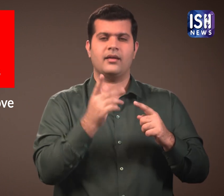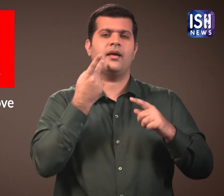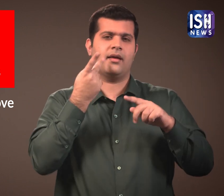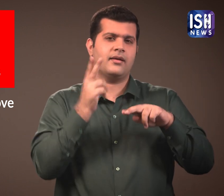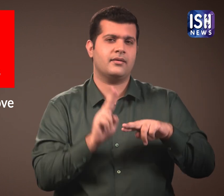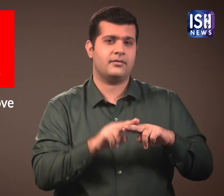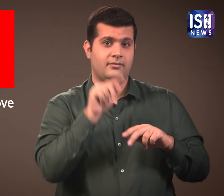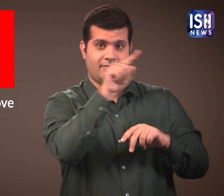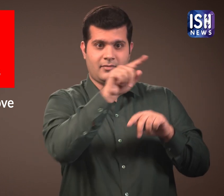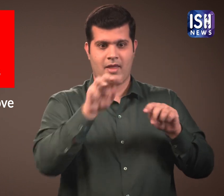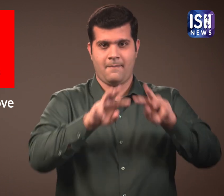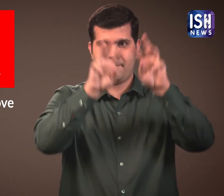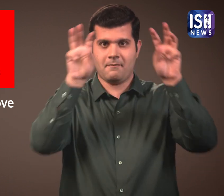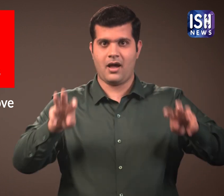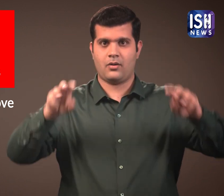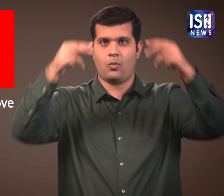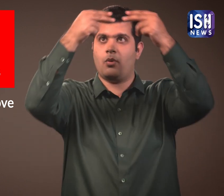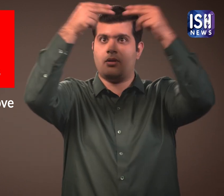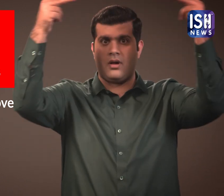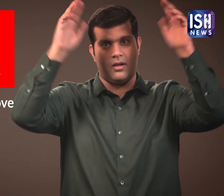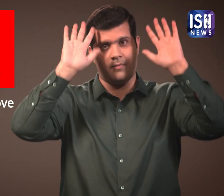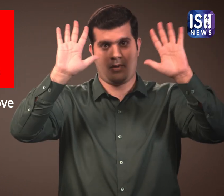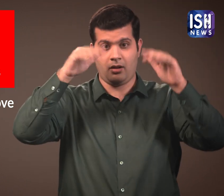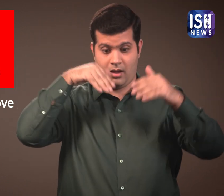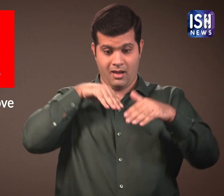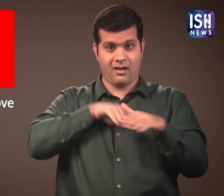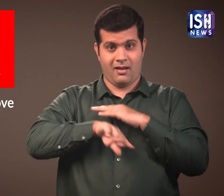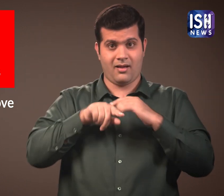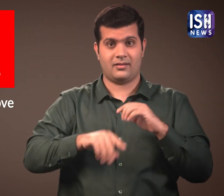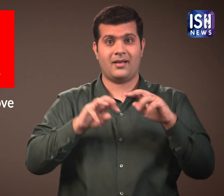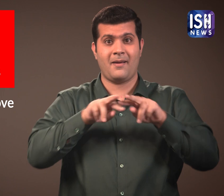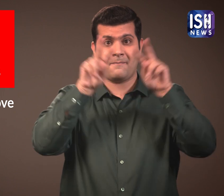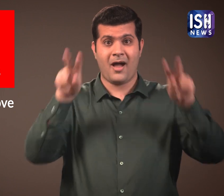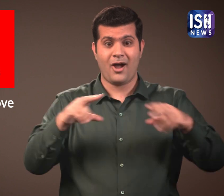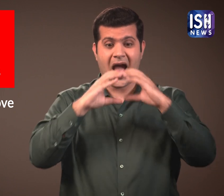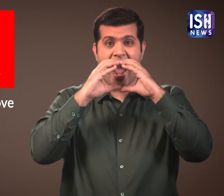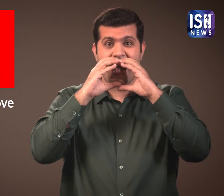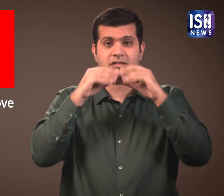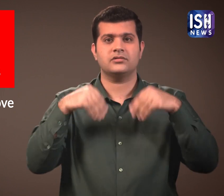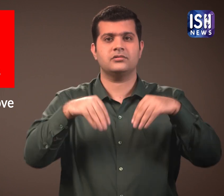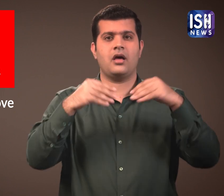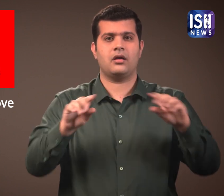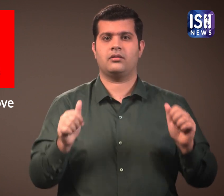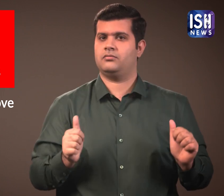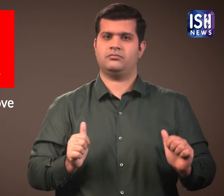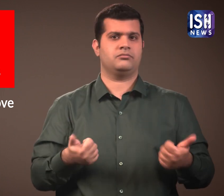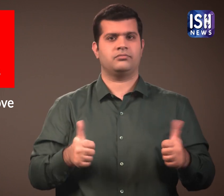If McDonalds stops selling burgers